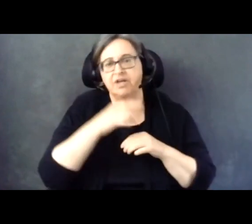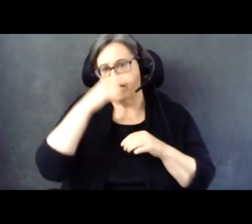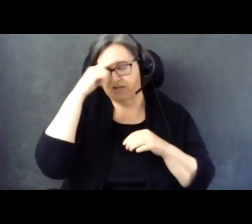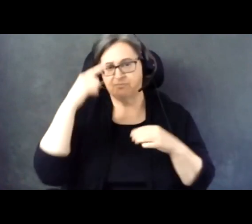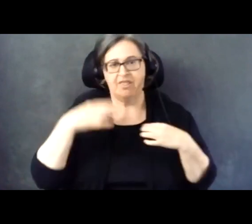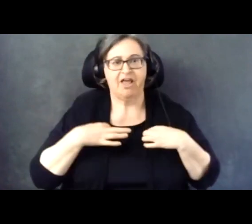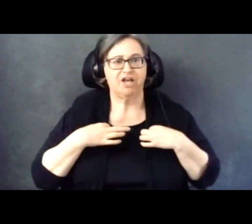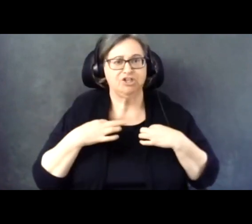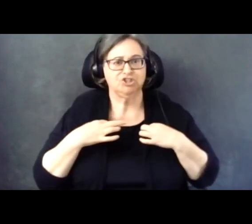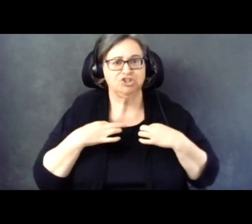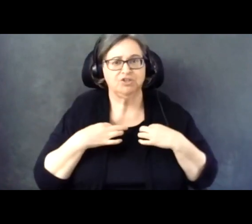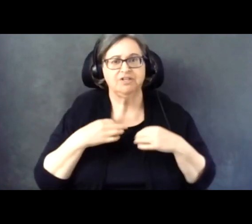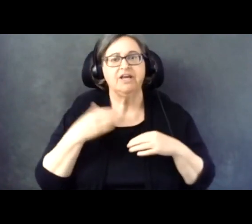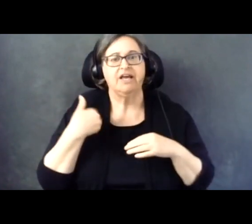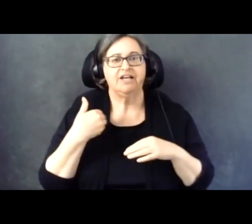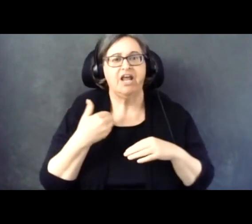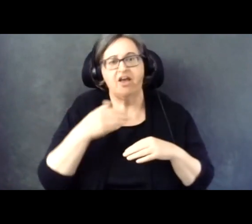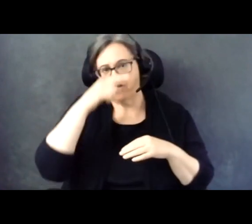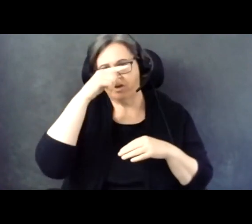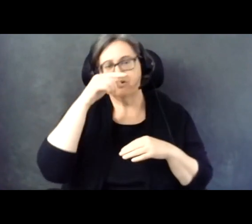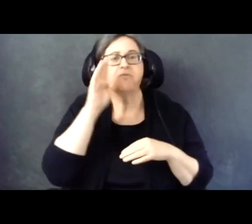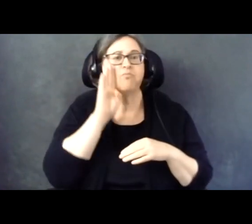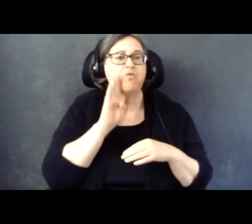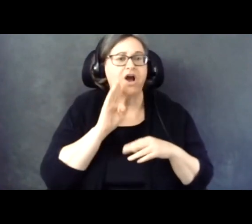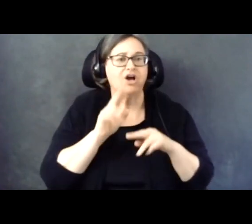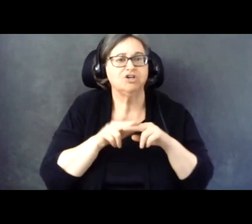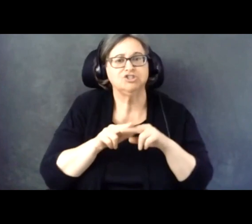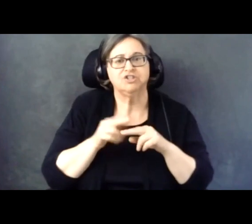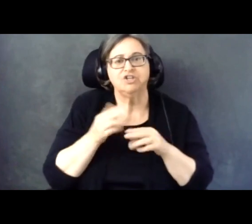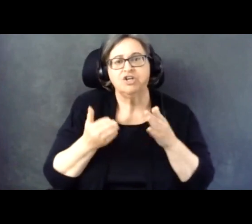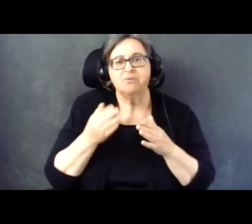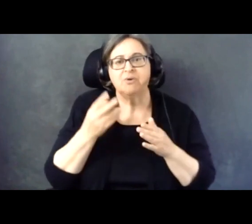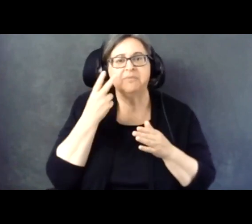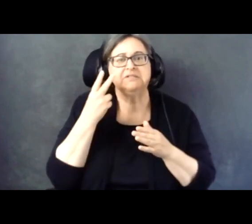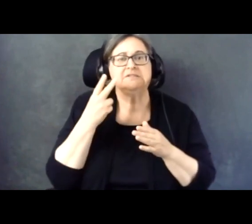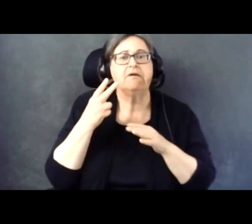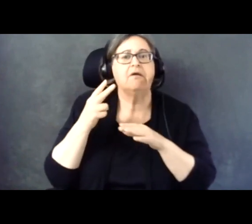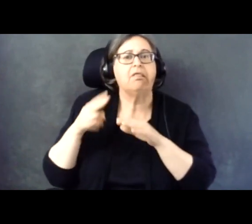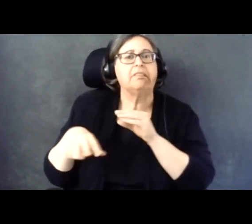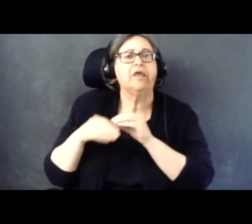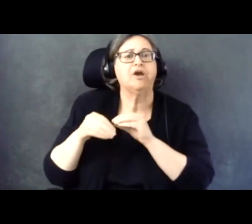in front of a Brown chair. And you might see our bedroom. But disregard that.